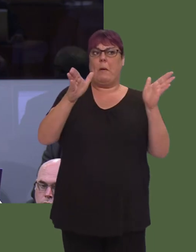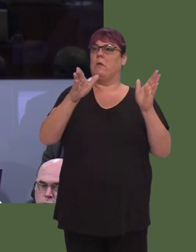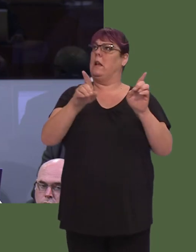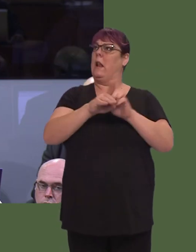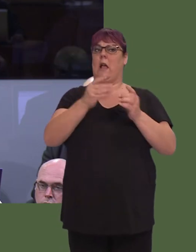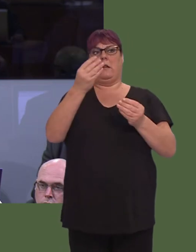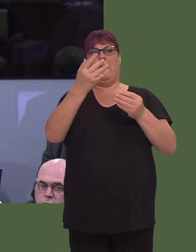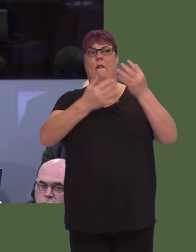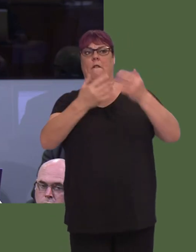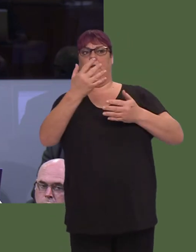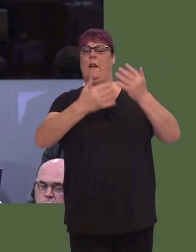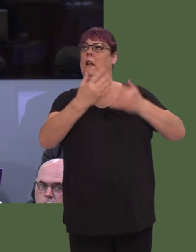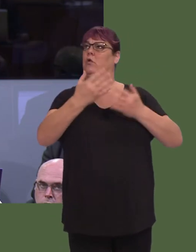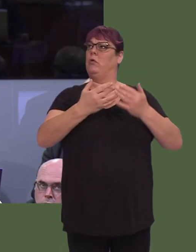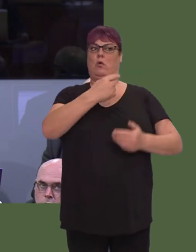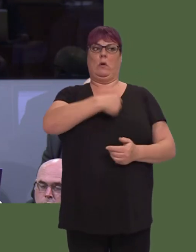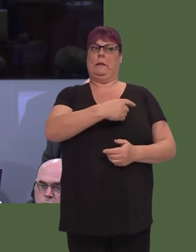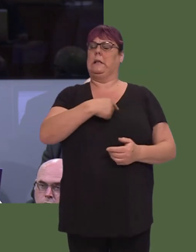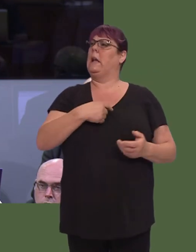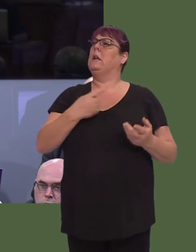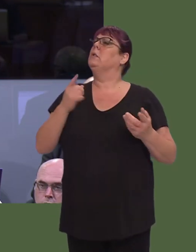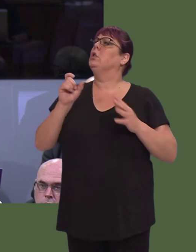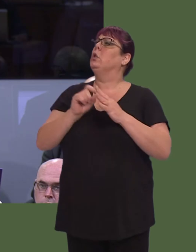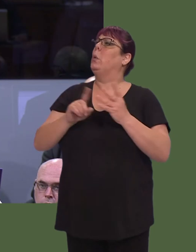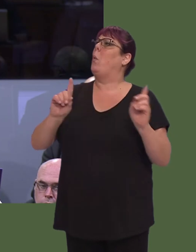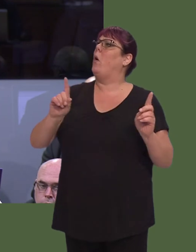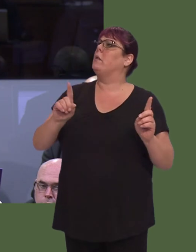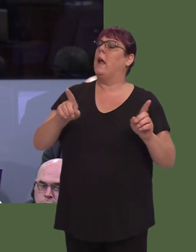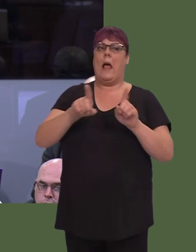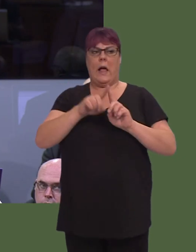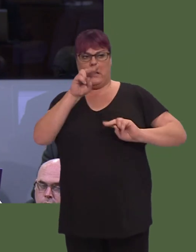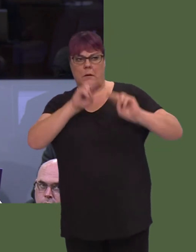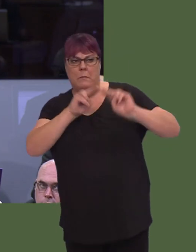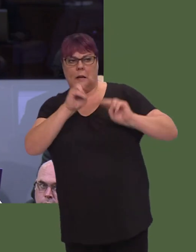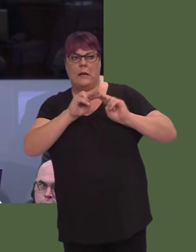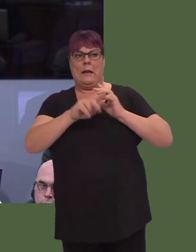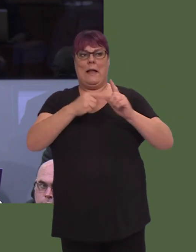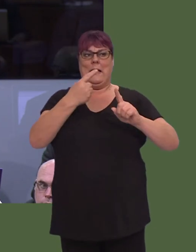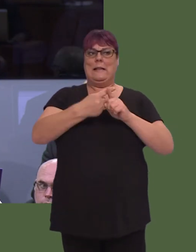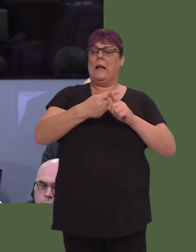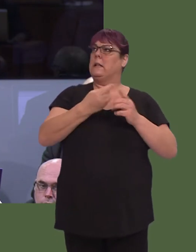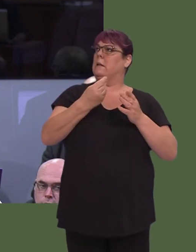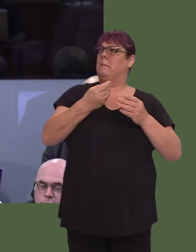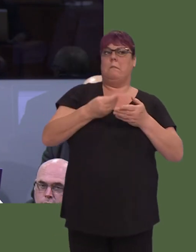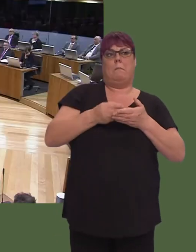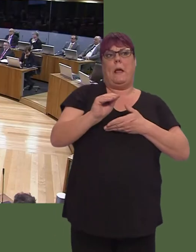whilst monitoring the spend of hard-earned taxpayers' money on these Welsh Government procurement credit cards?